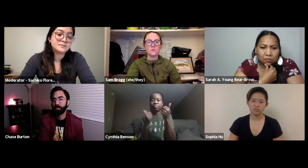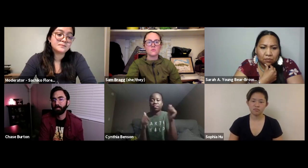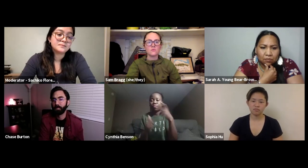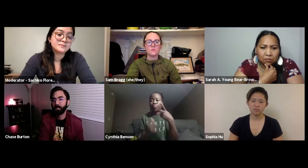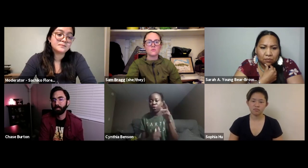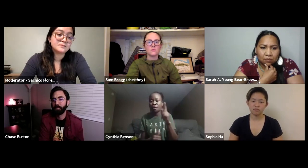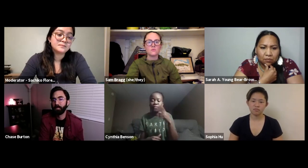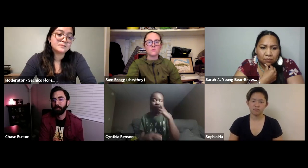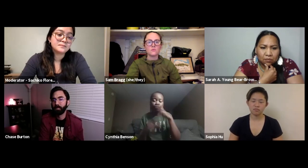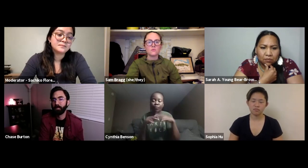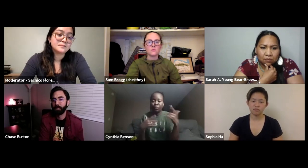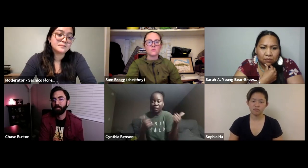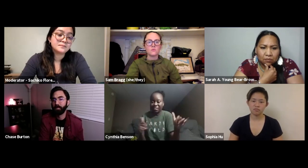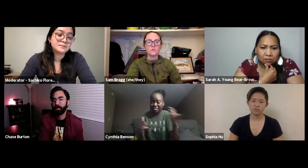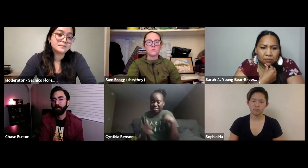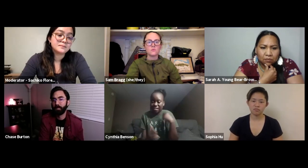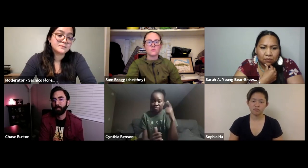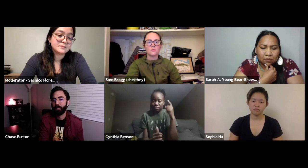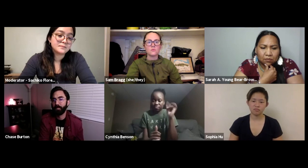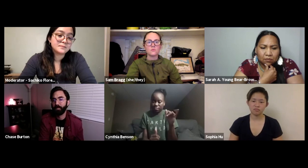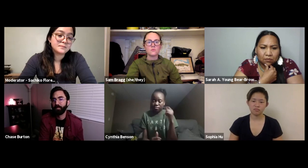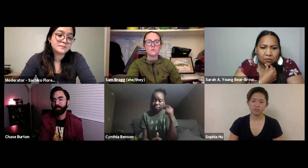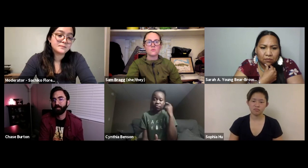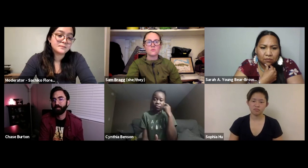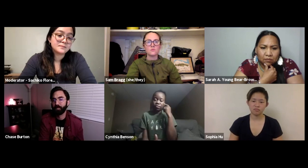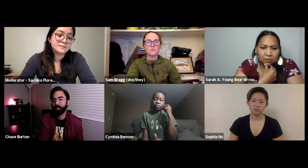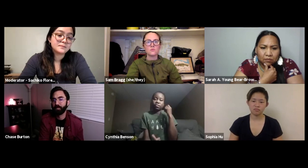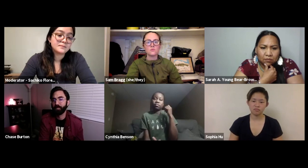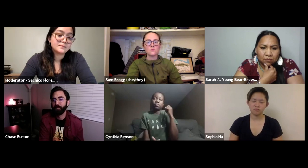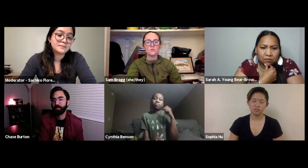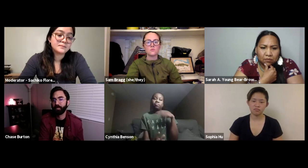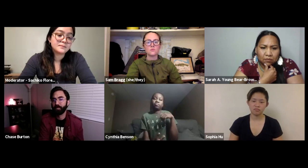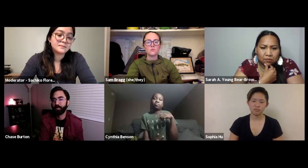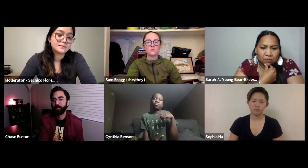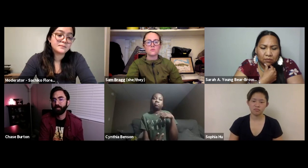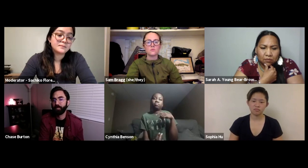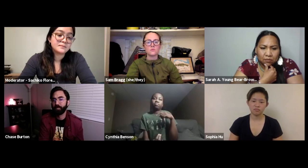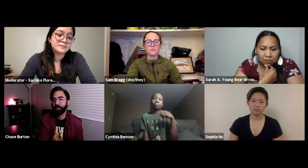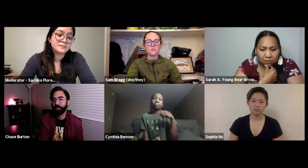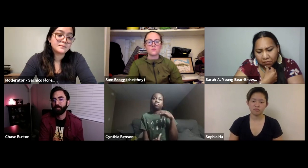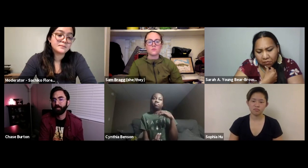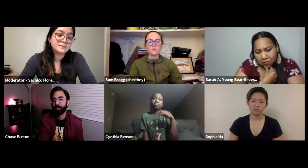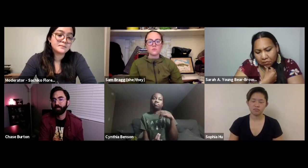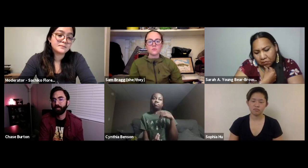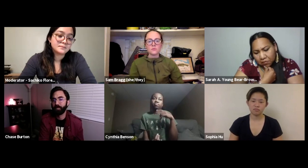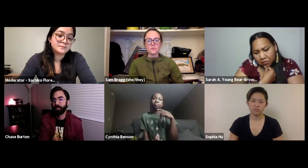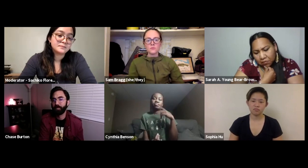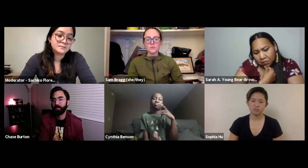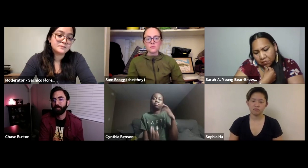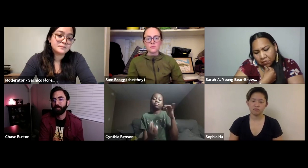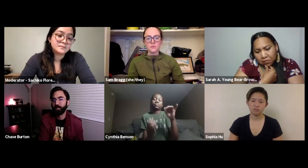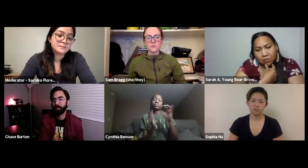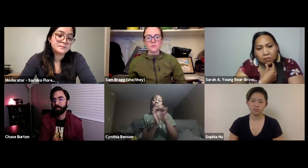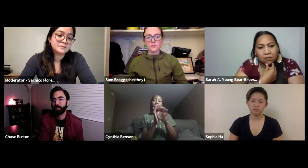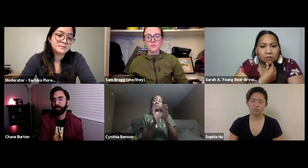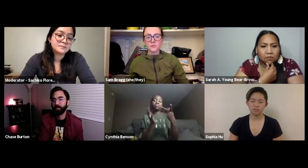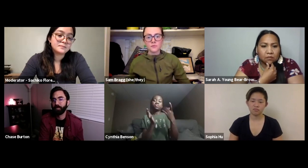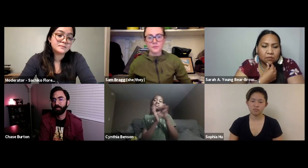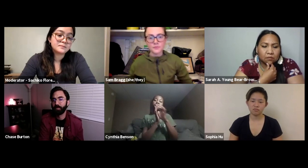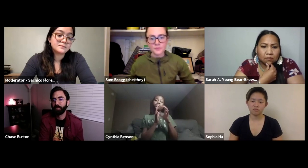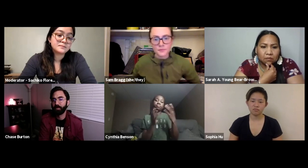of being out there in the outdoors and to see how much fun it really is